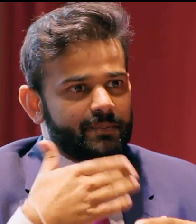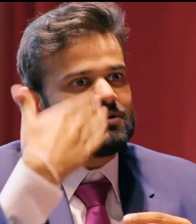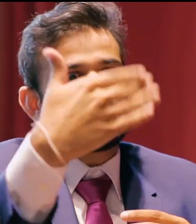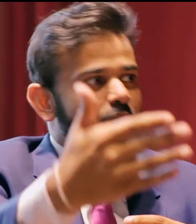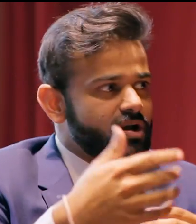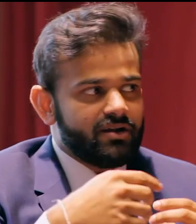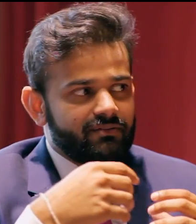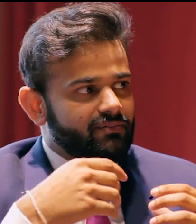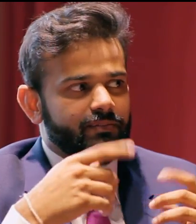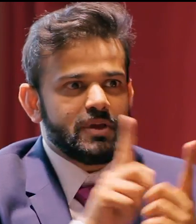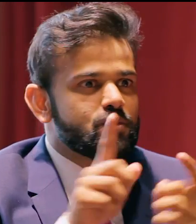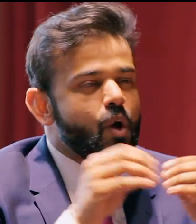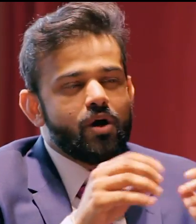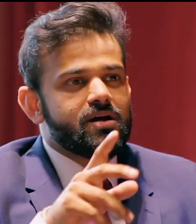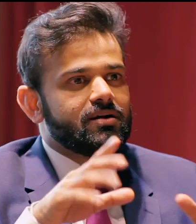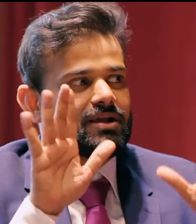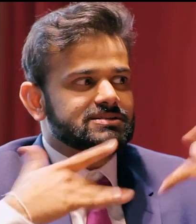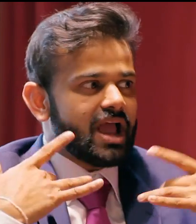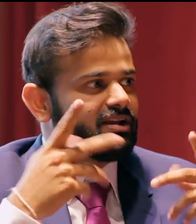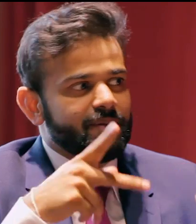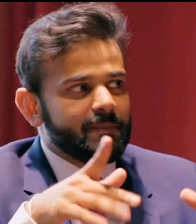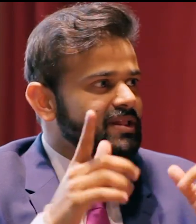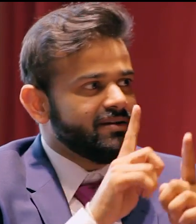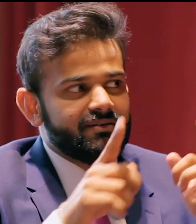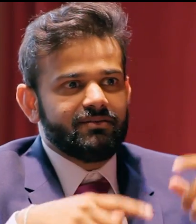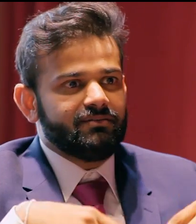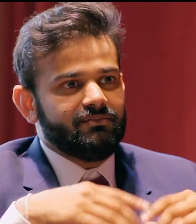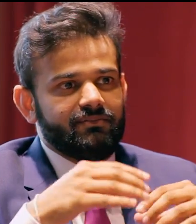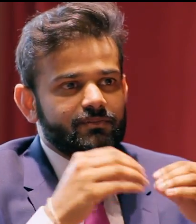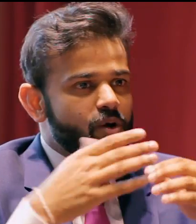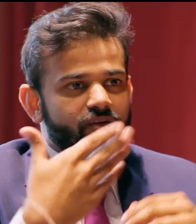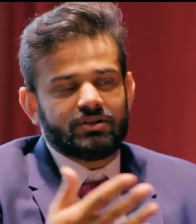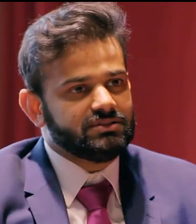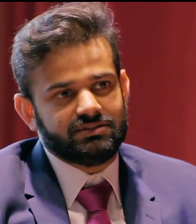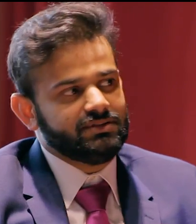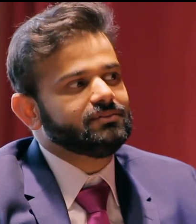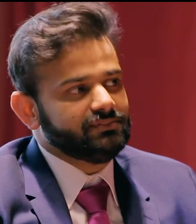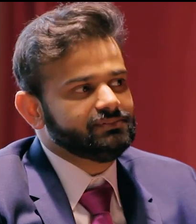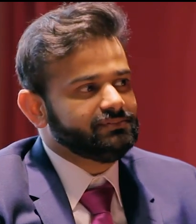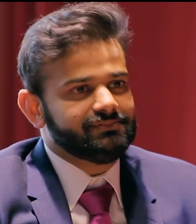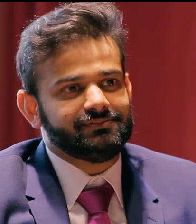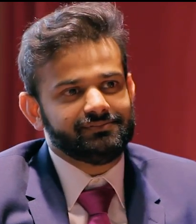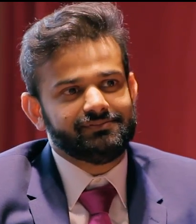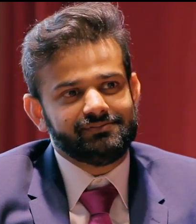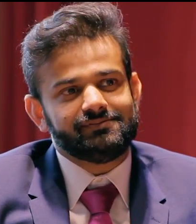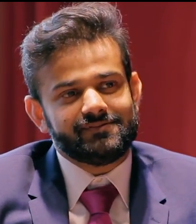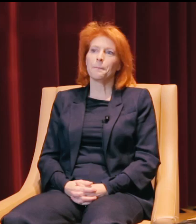and all the challenges that come your way. And I'm excited for all the people you'll meet in the future as well. Good luck with all that.